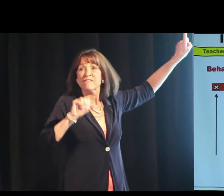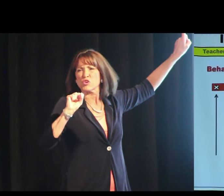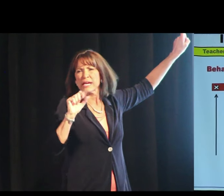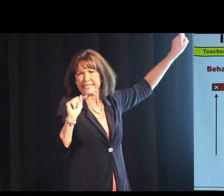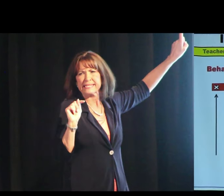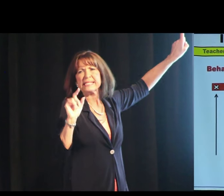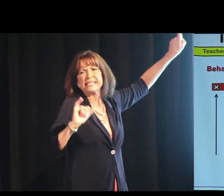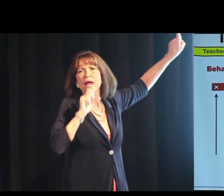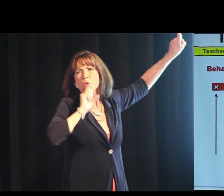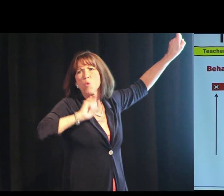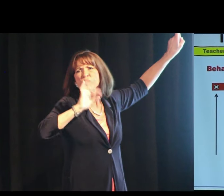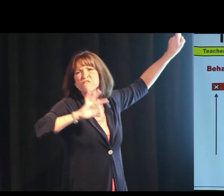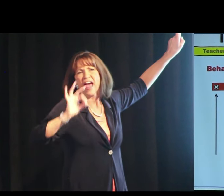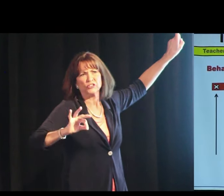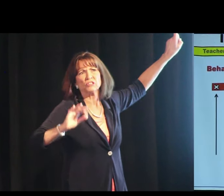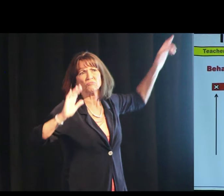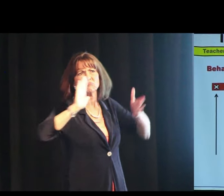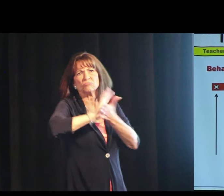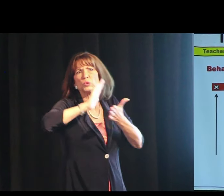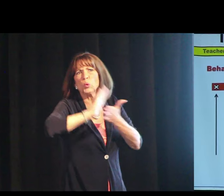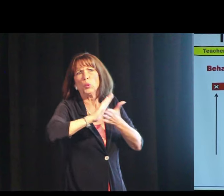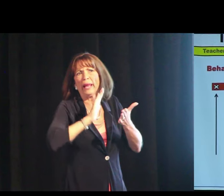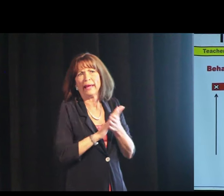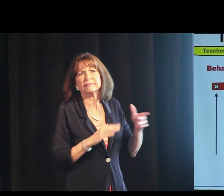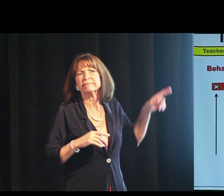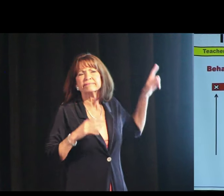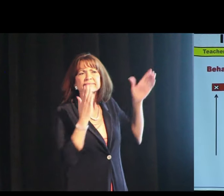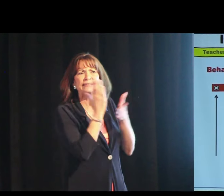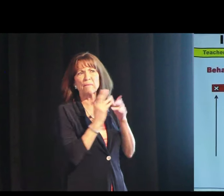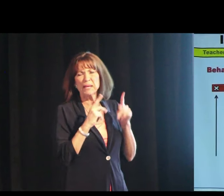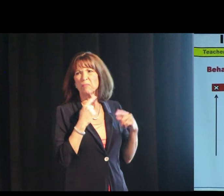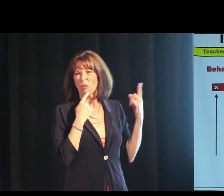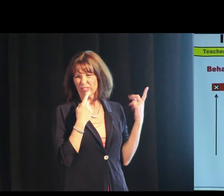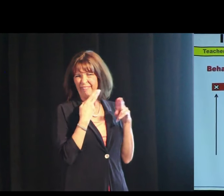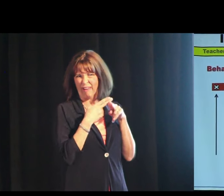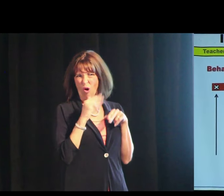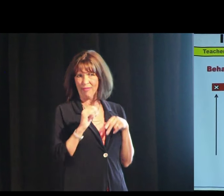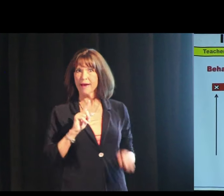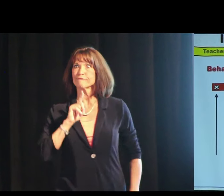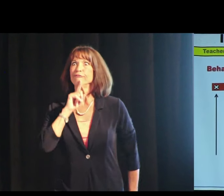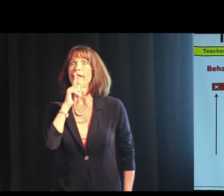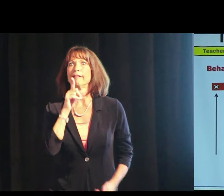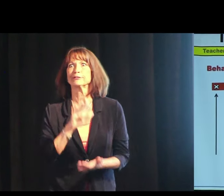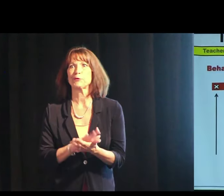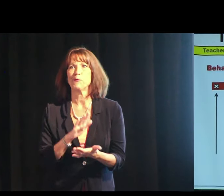Okay. Behavioristic, Old-fashioned teacher-centered education,